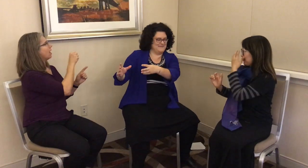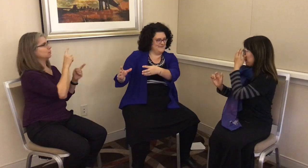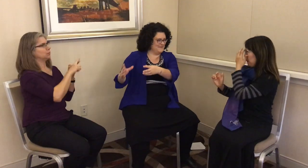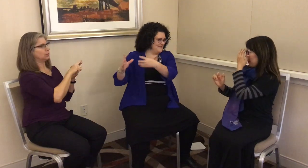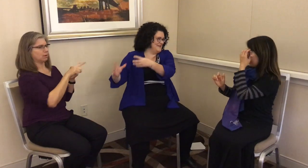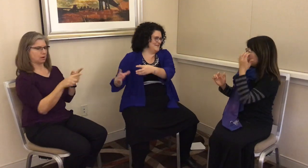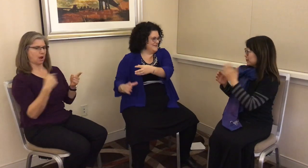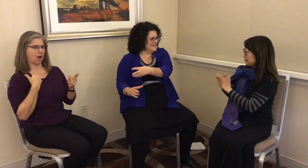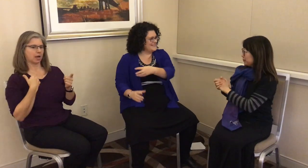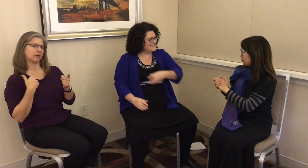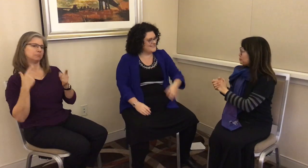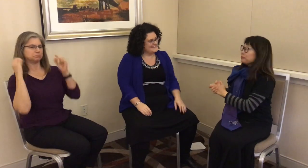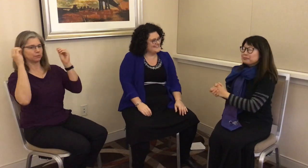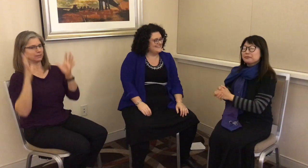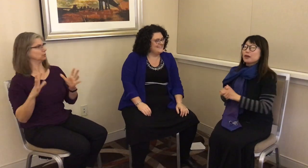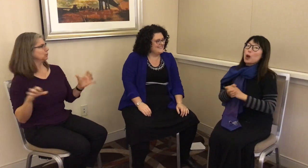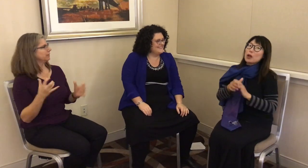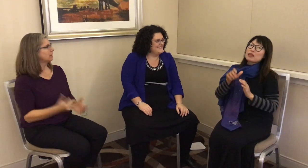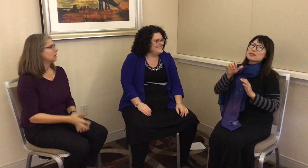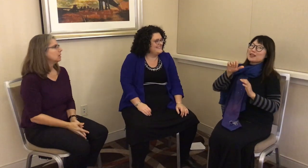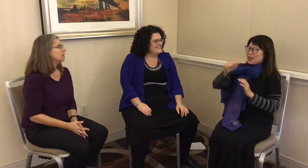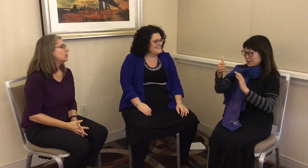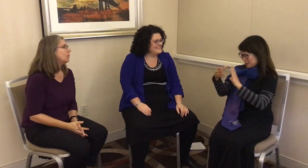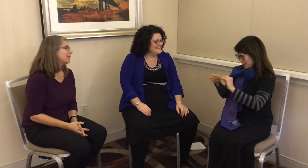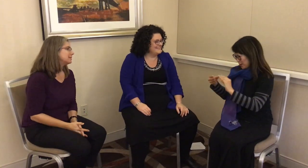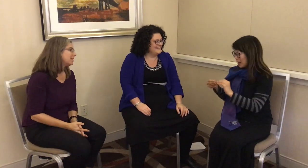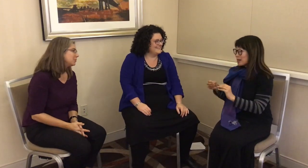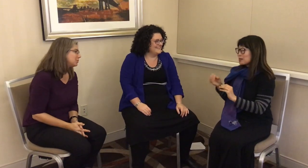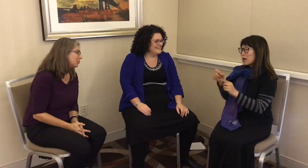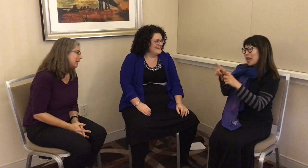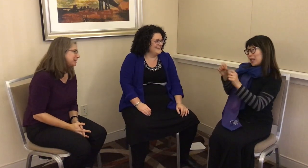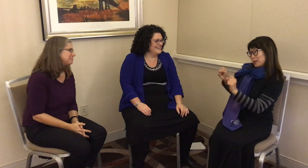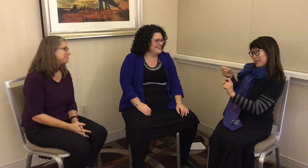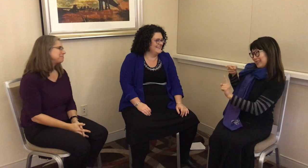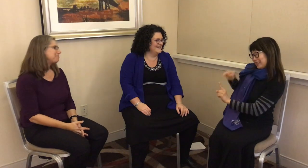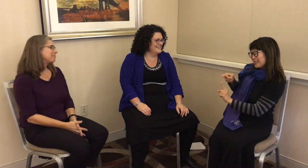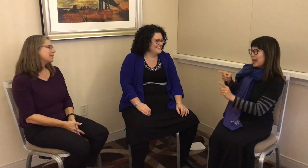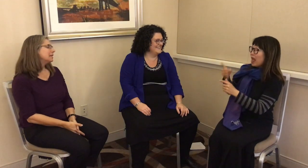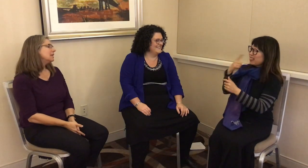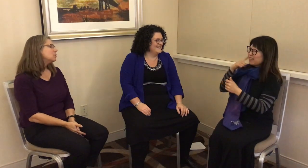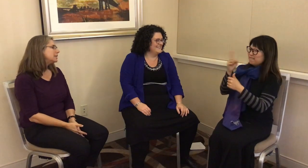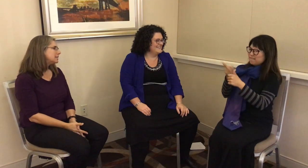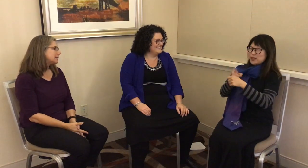a professor doing this”? L: Well, that’s another story. Linguistics,